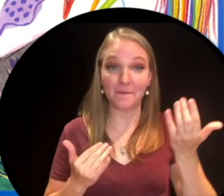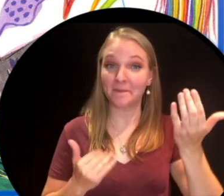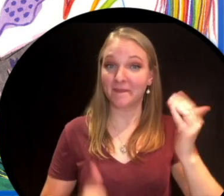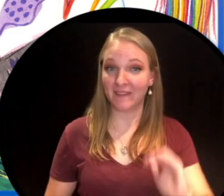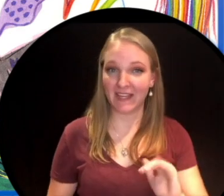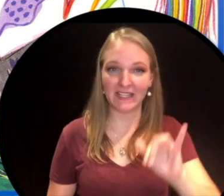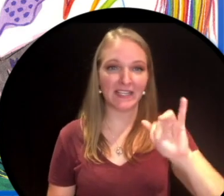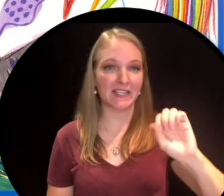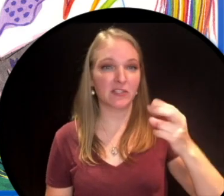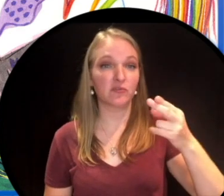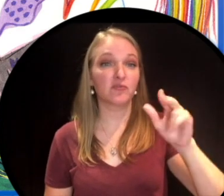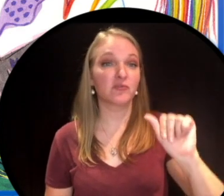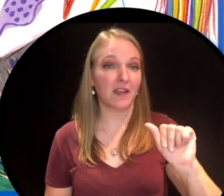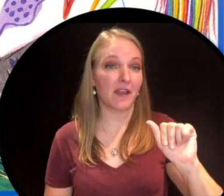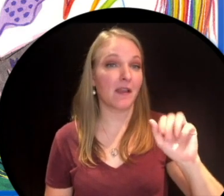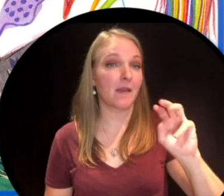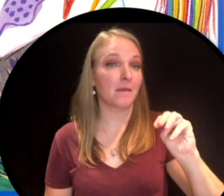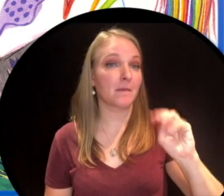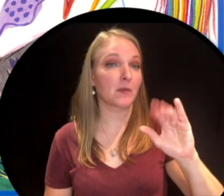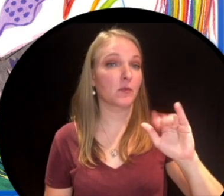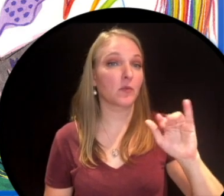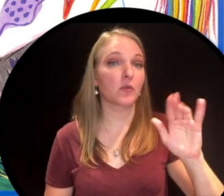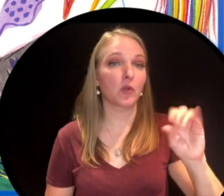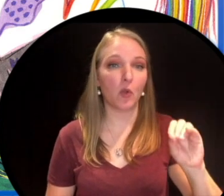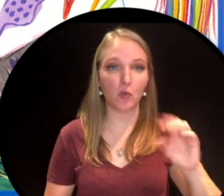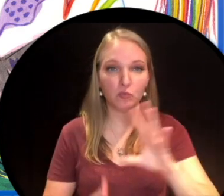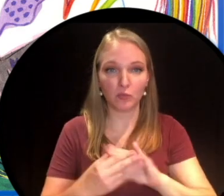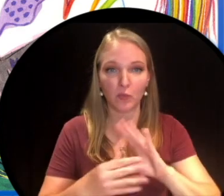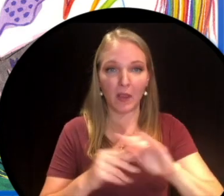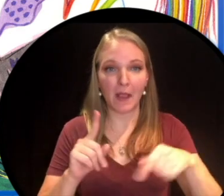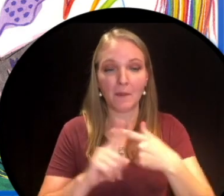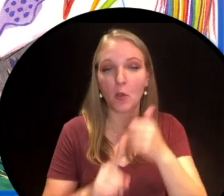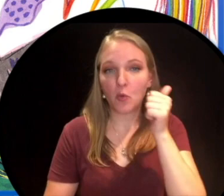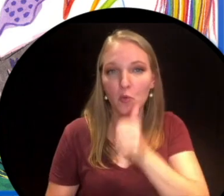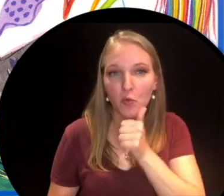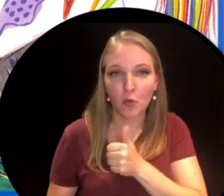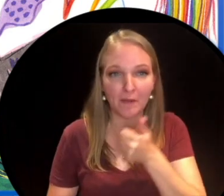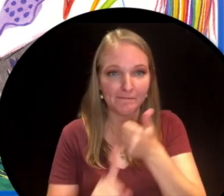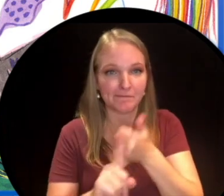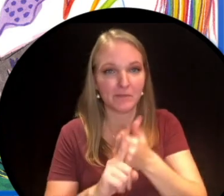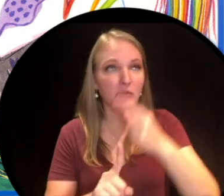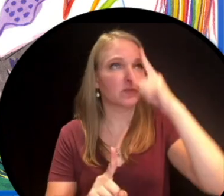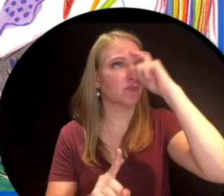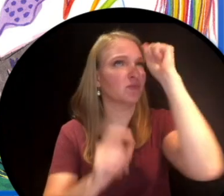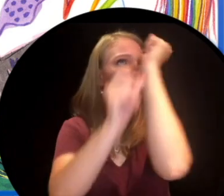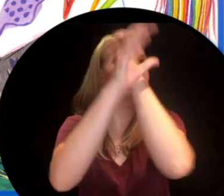I think I'm warmed up now. Up next, we have Ishta Mercurio's story about how a girl who